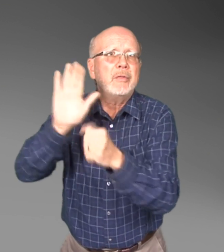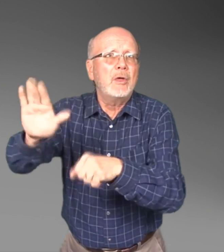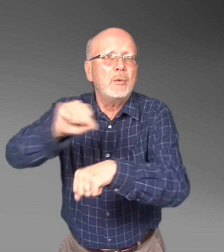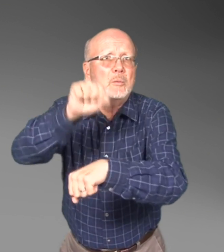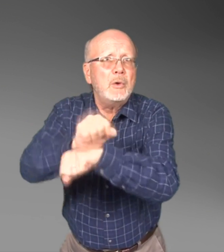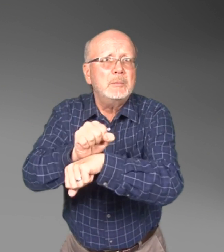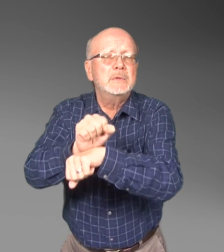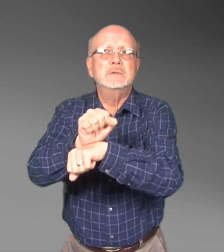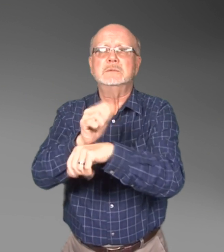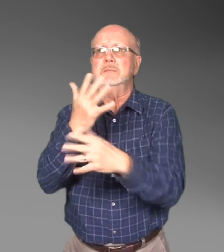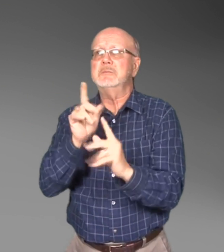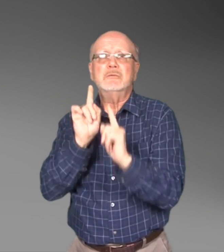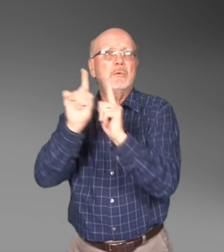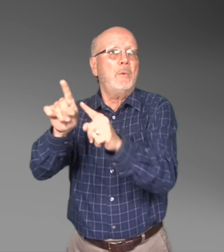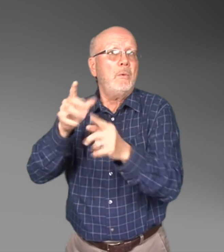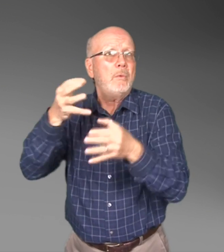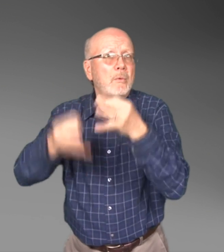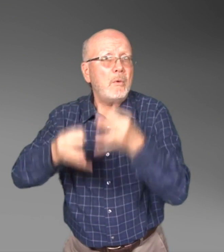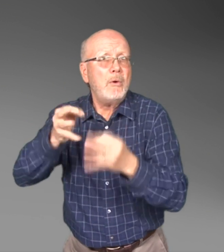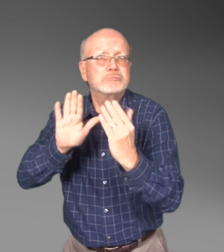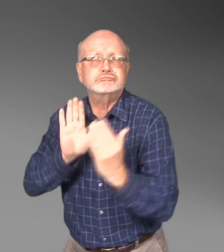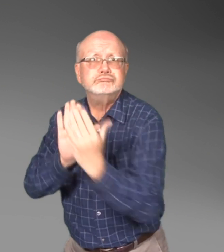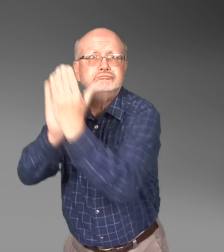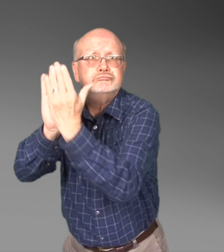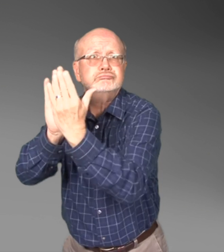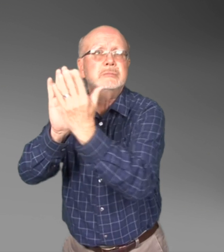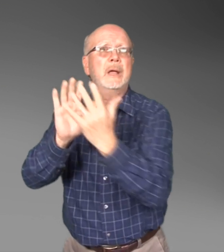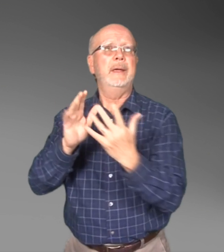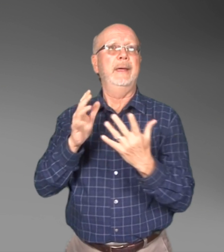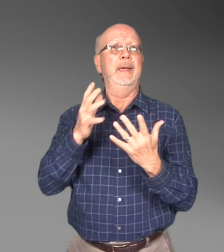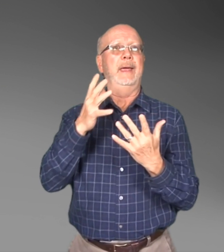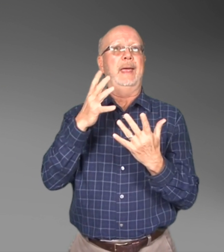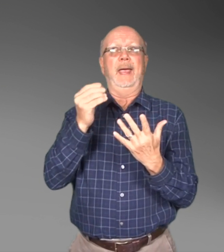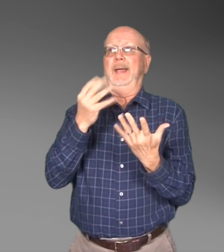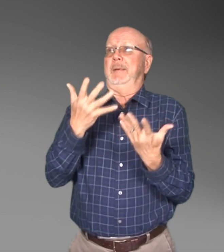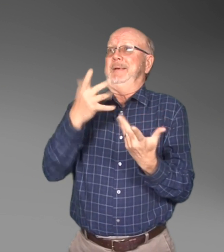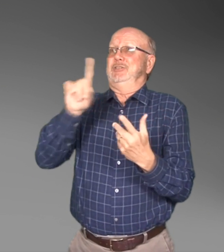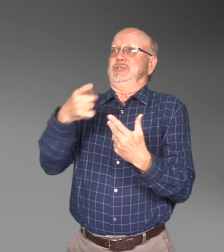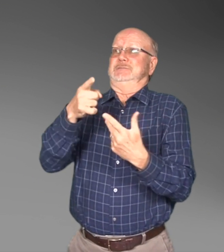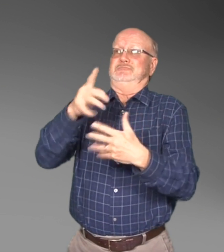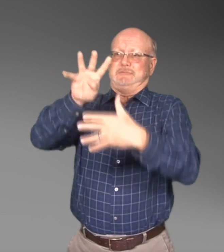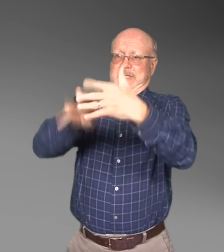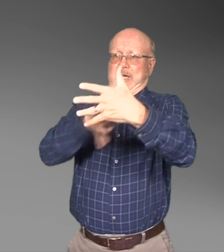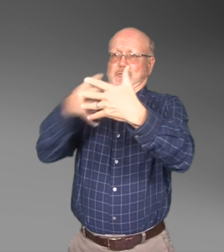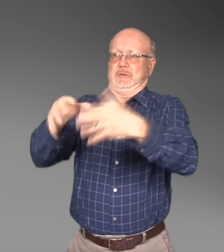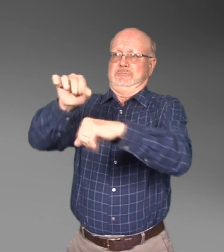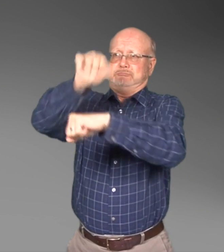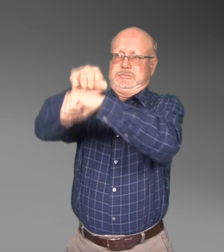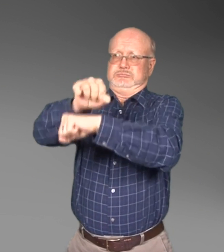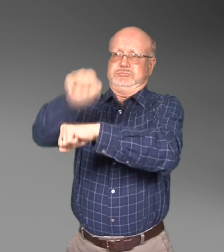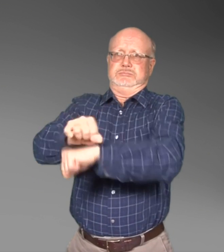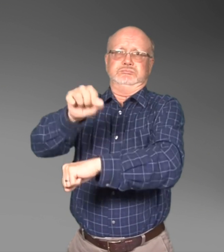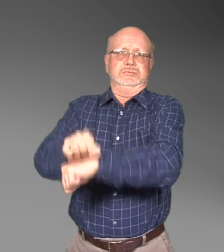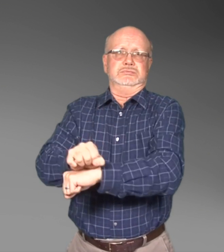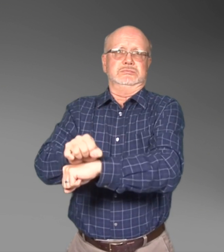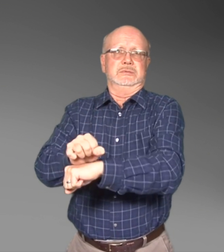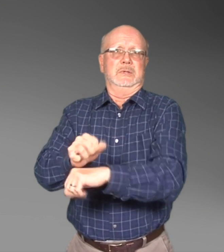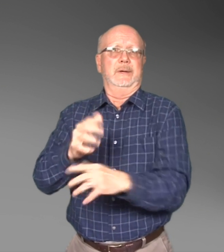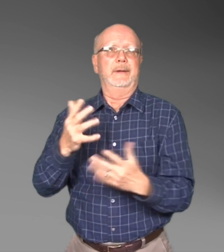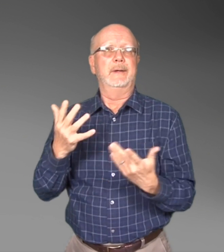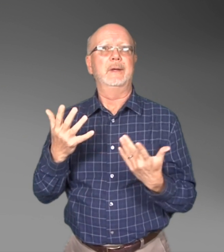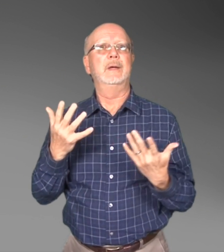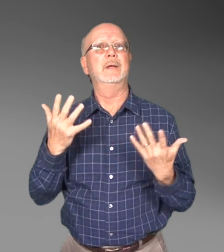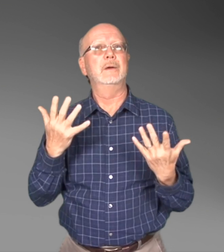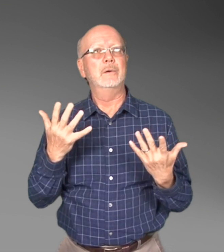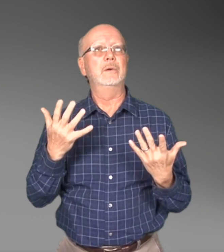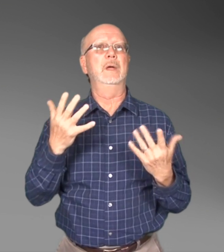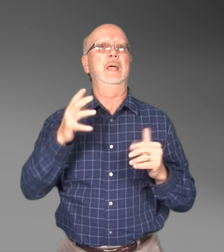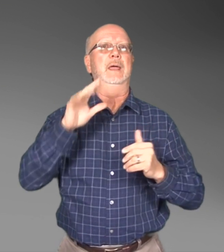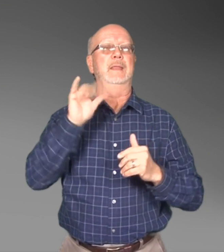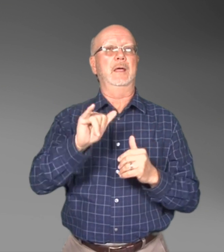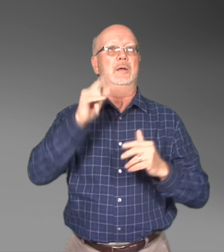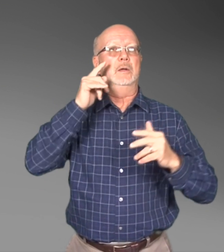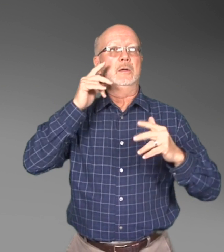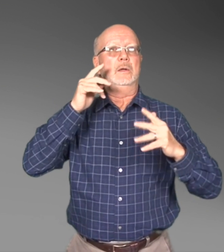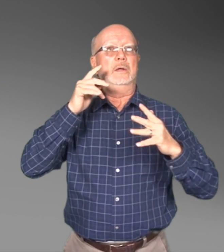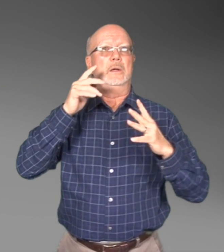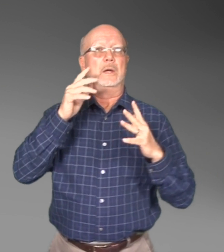meeting, an appointment, a hearing, or to make a schedule for appointments.